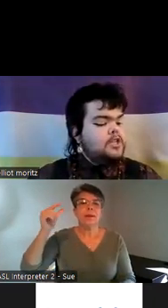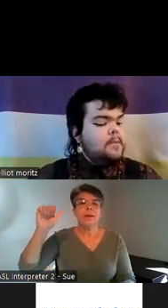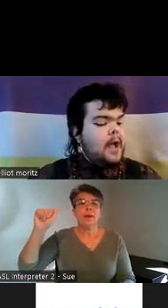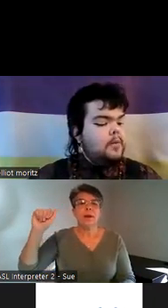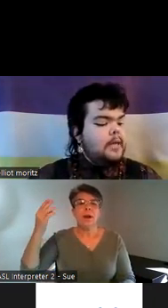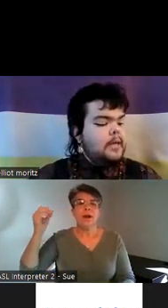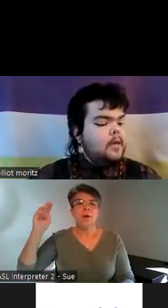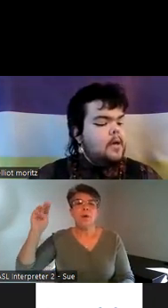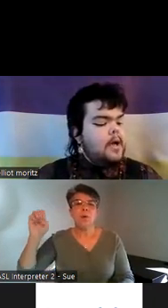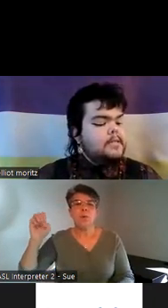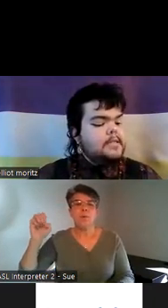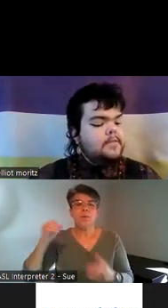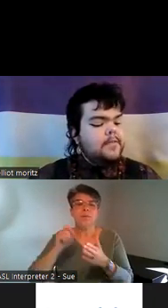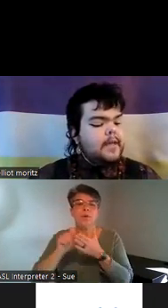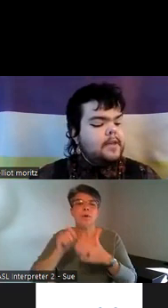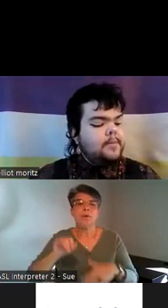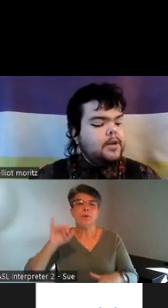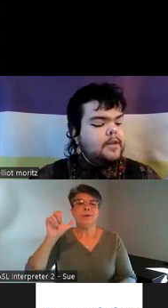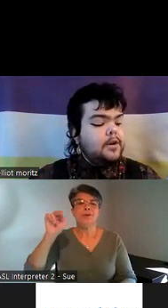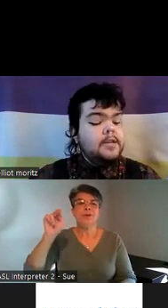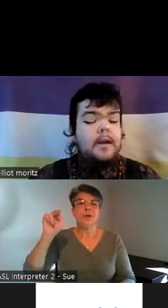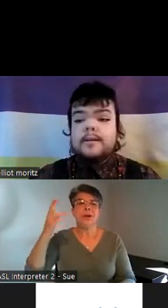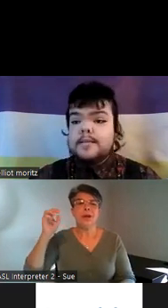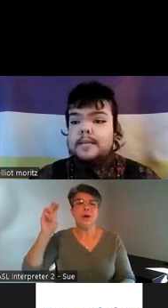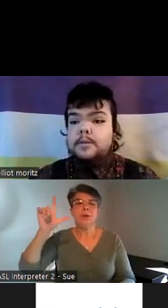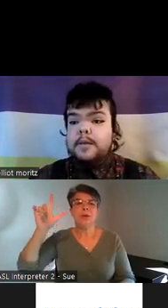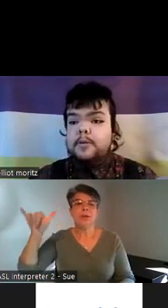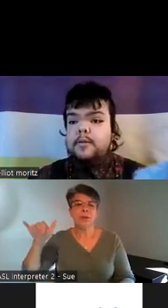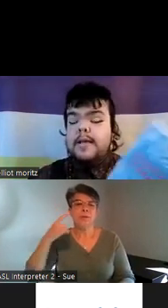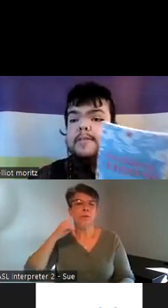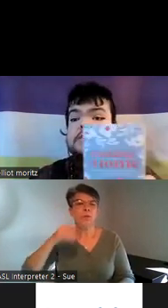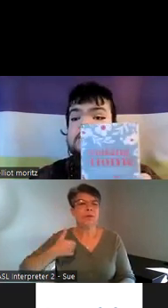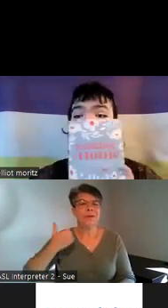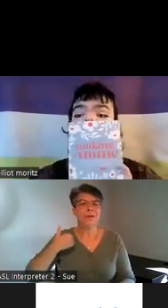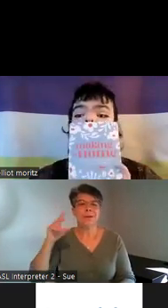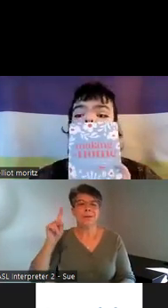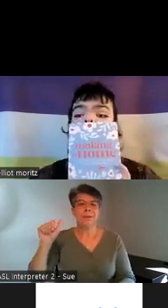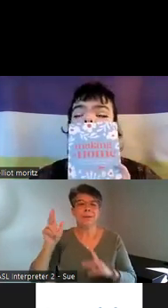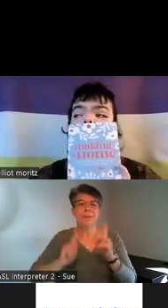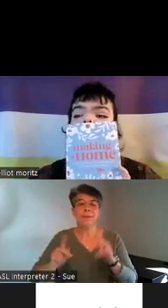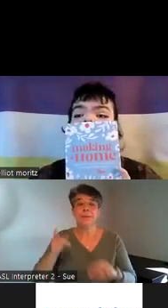by Jen poy assisted living in the community for young disabled people this is a very good book